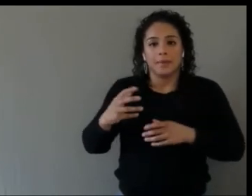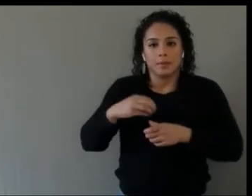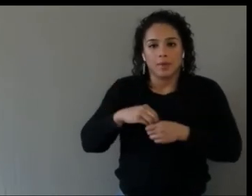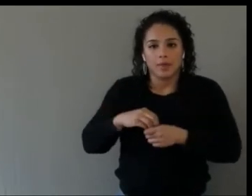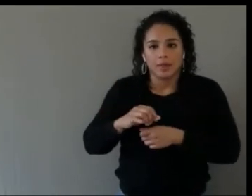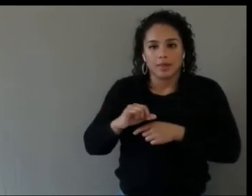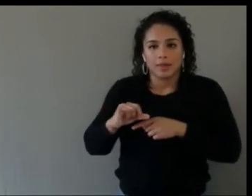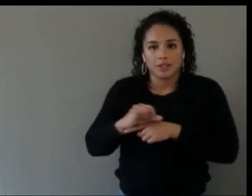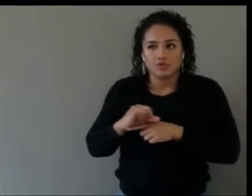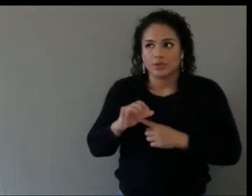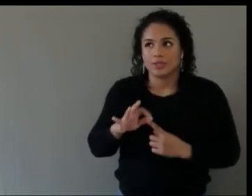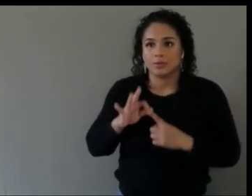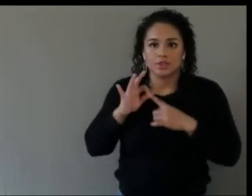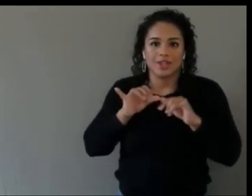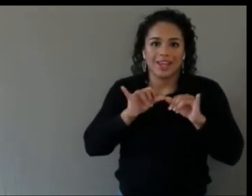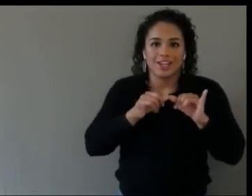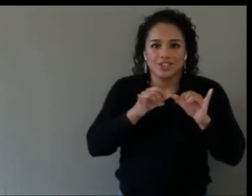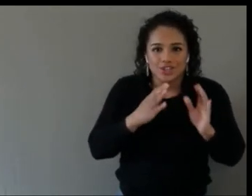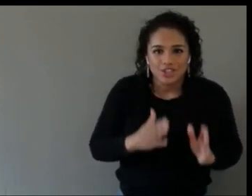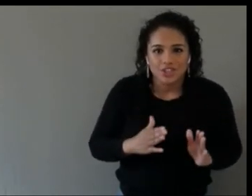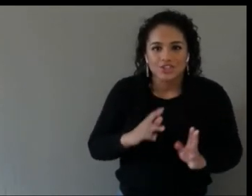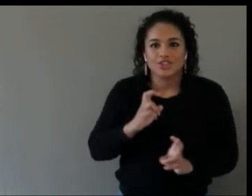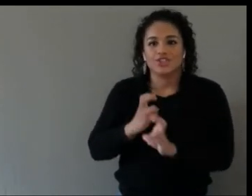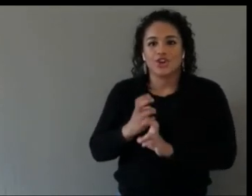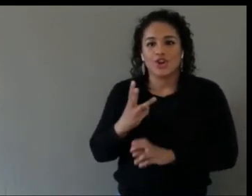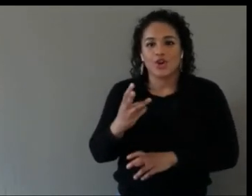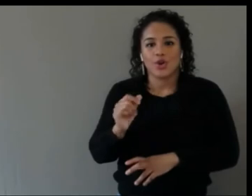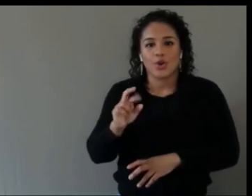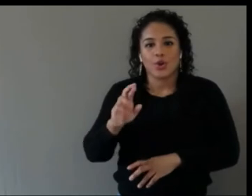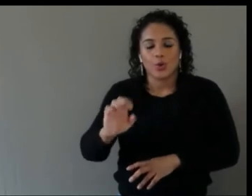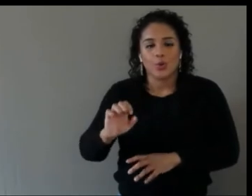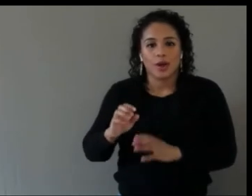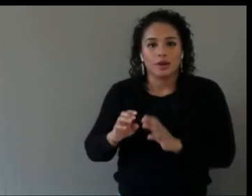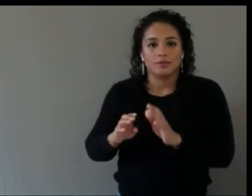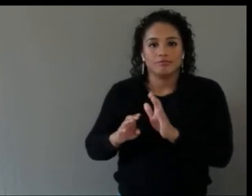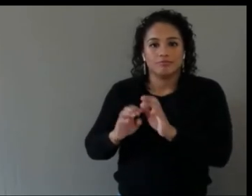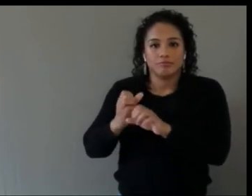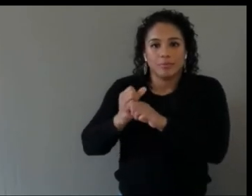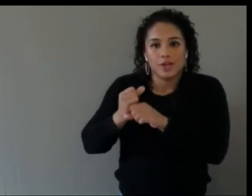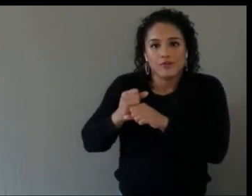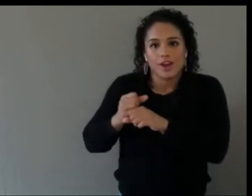and hardware manufacturers have like a challenge ahead of them to try to make these wearables